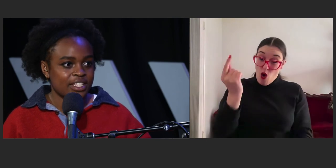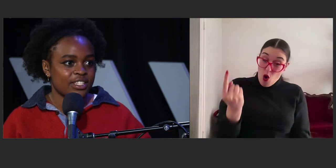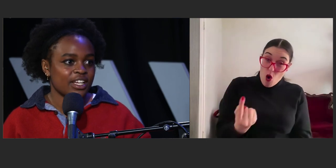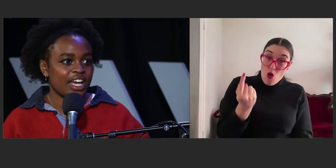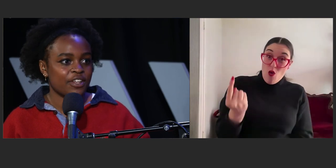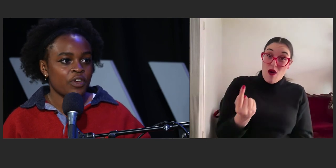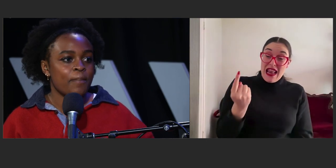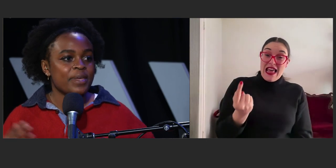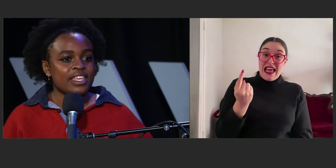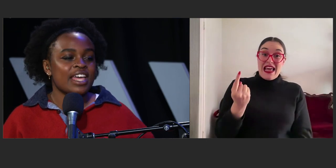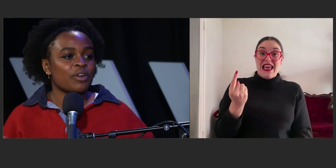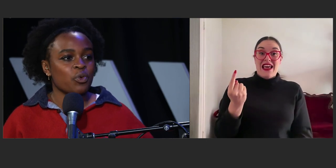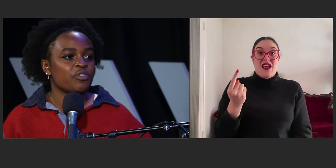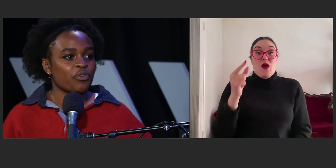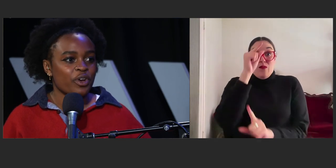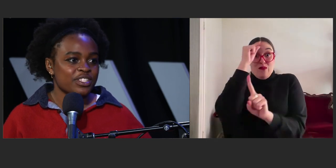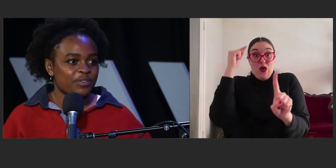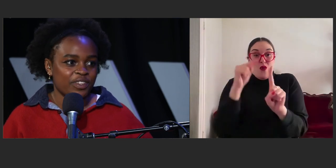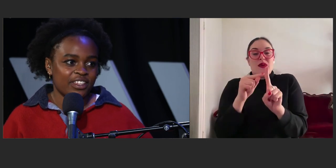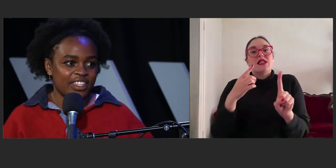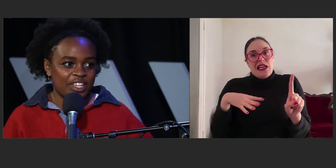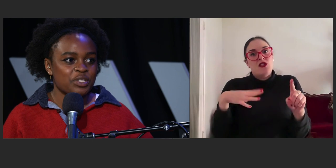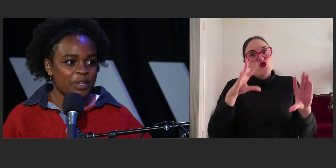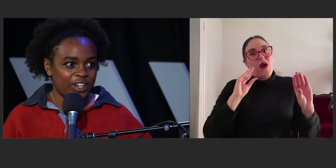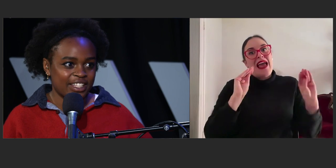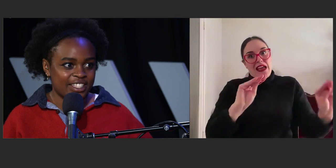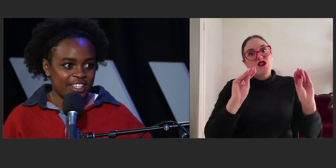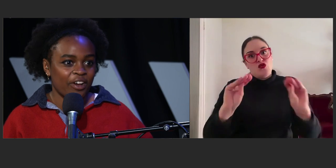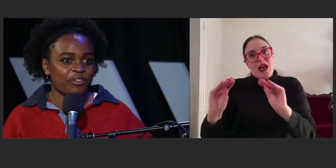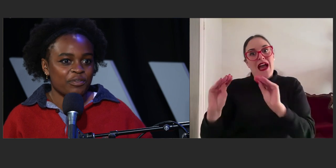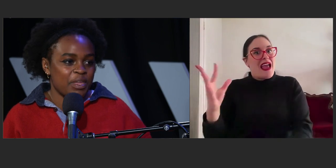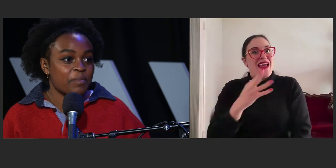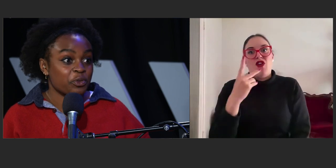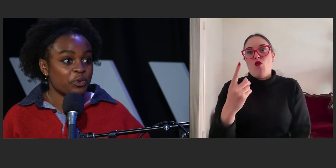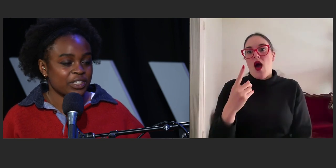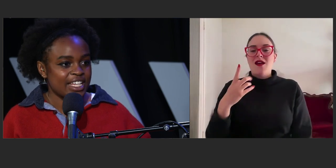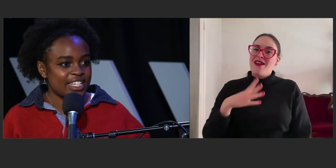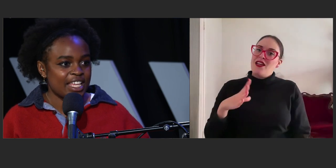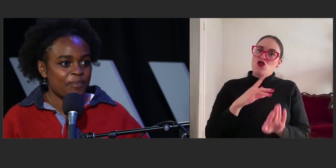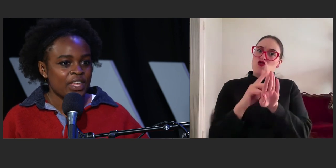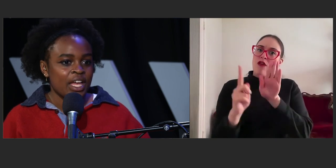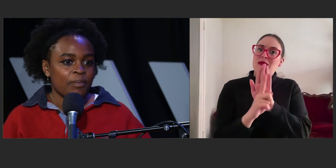It's to kind of be that one voice for the experience of people who relate to them.